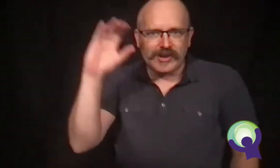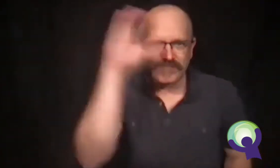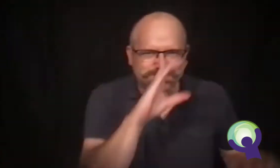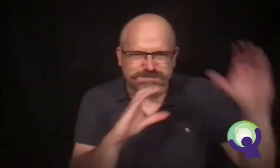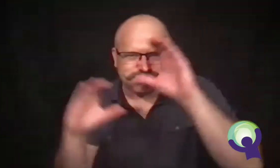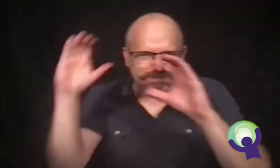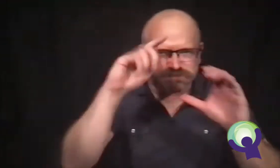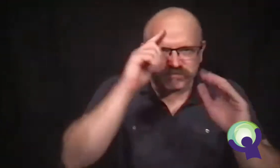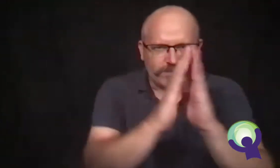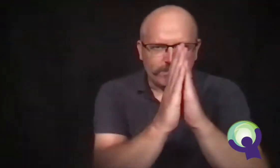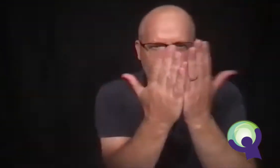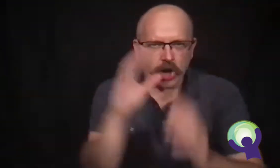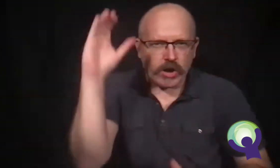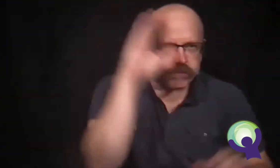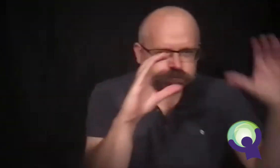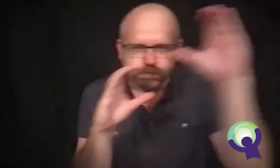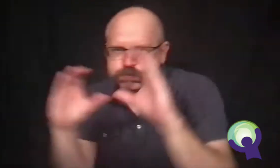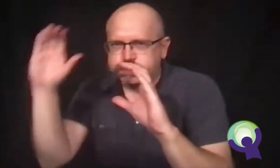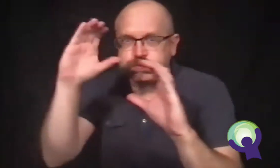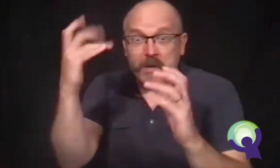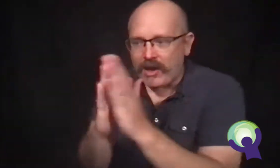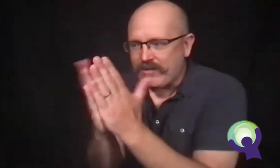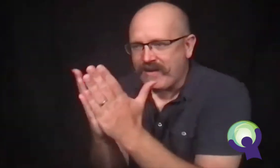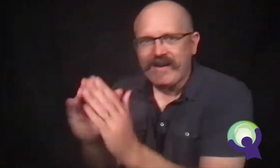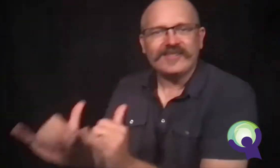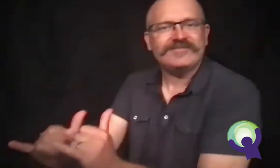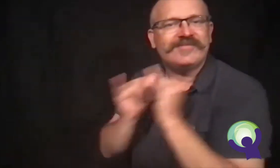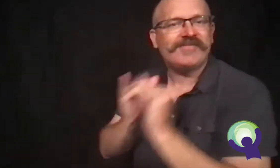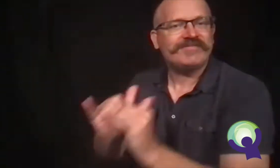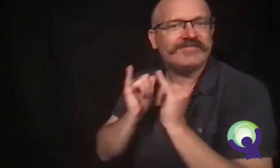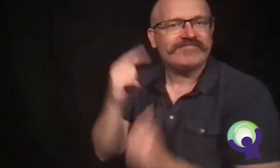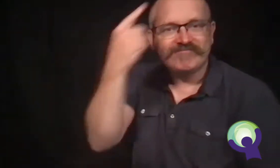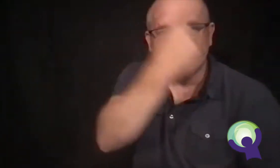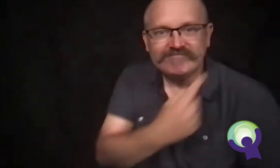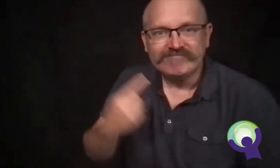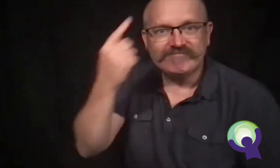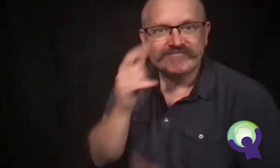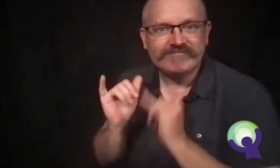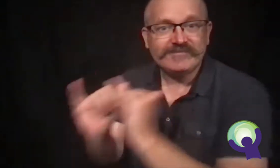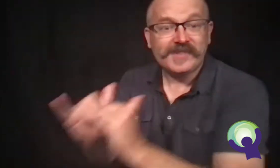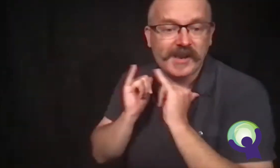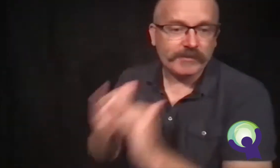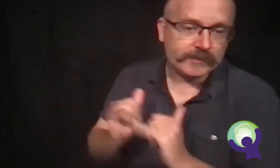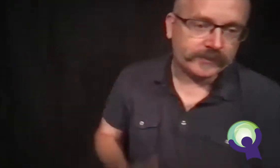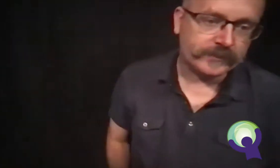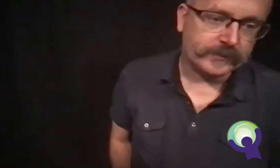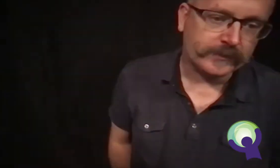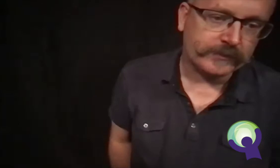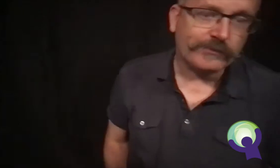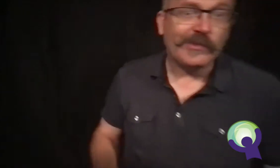It took Ron a while to find some books. He always looked for books that showed children who looked like him but that was hard.